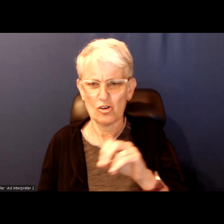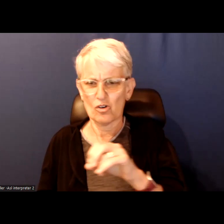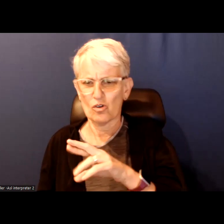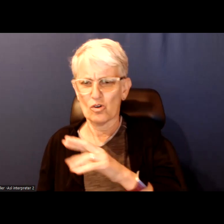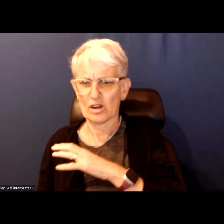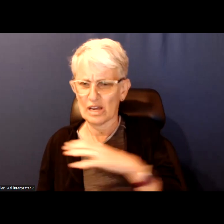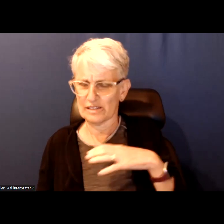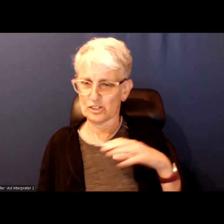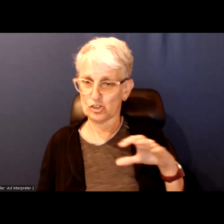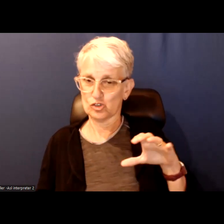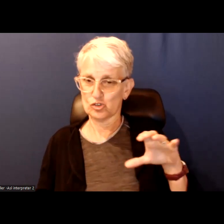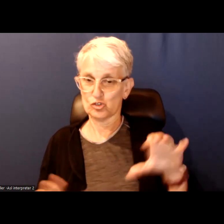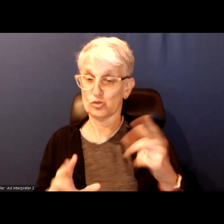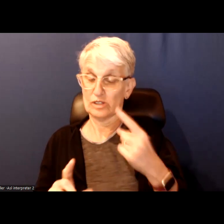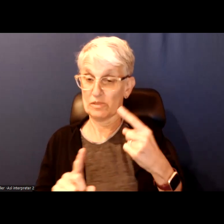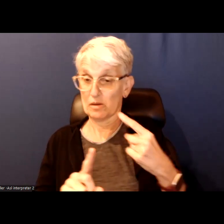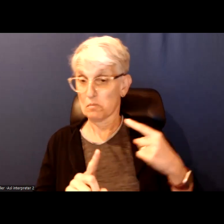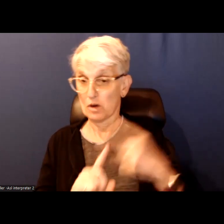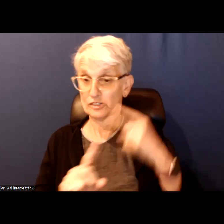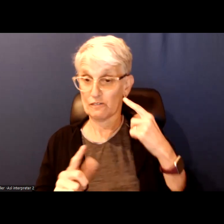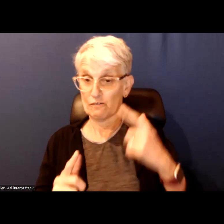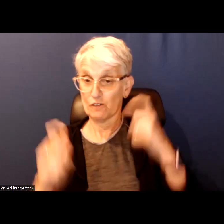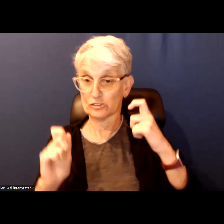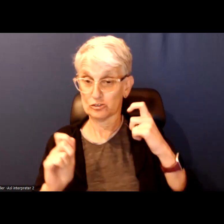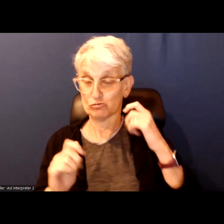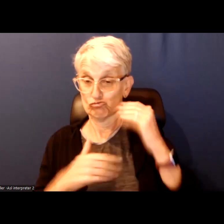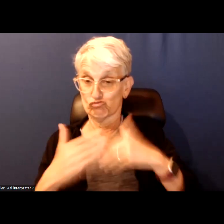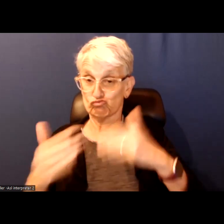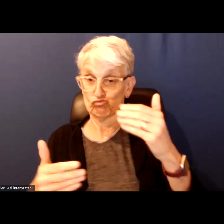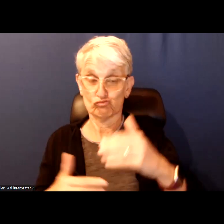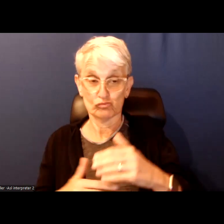something like good, quickly and efficiently to serve them.